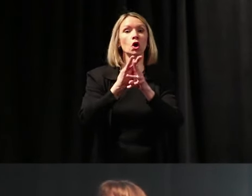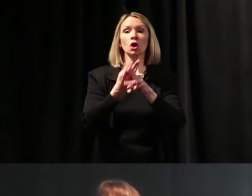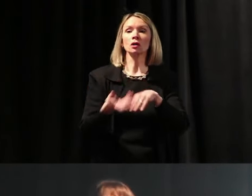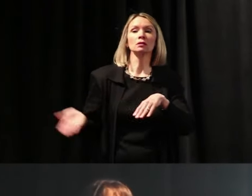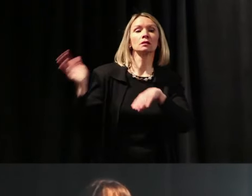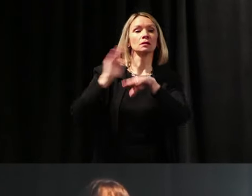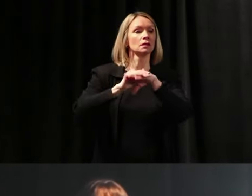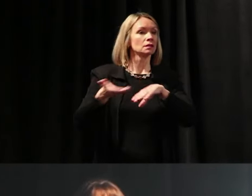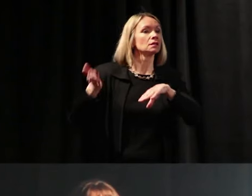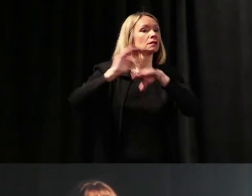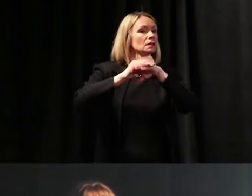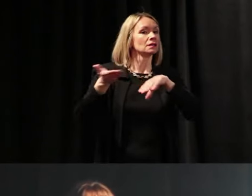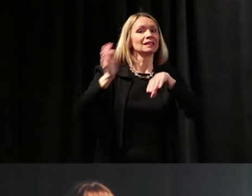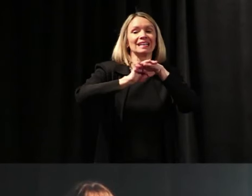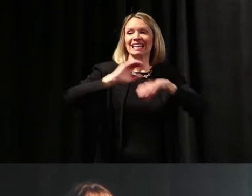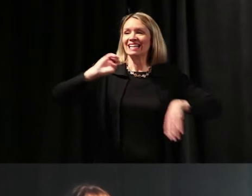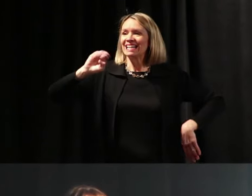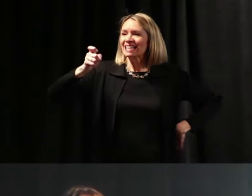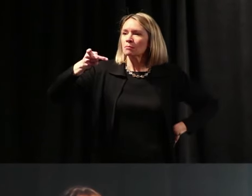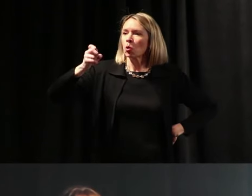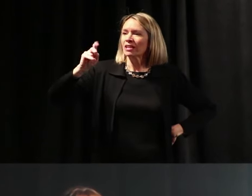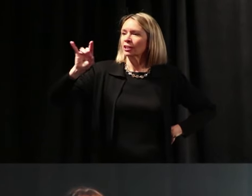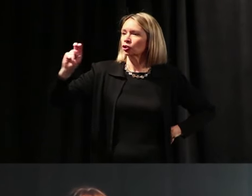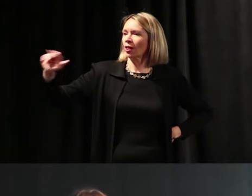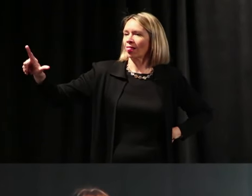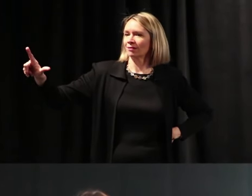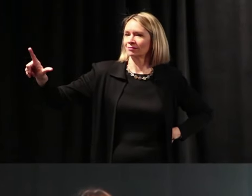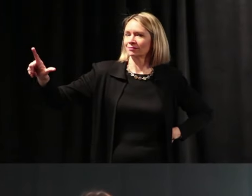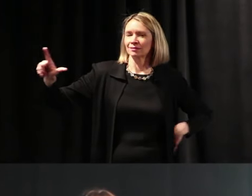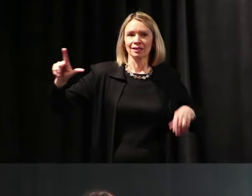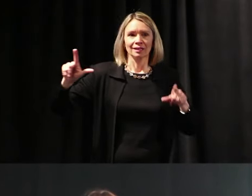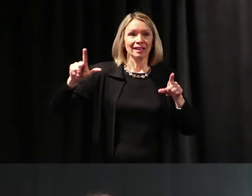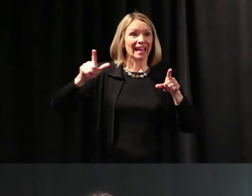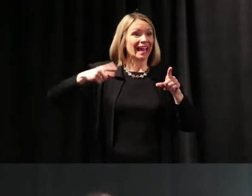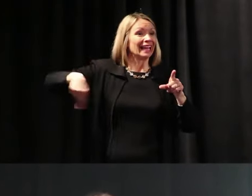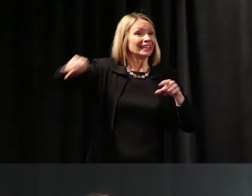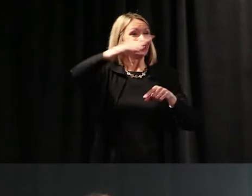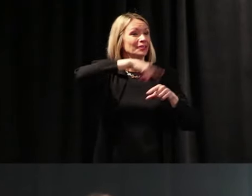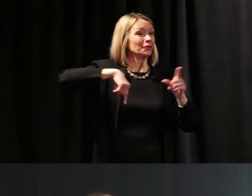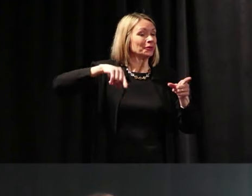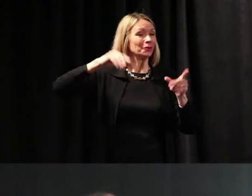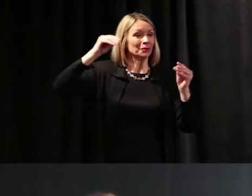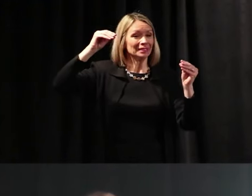and I bet some of you are sweating, “Oh, wait a minute, why can't my kid just learn his colors?”